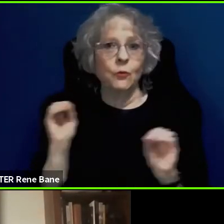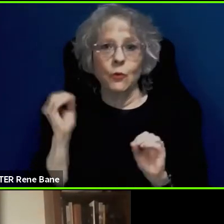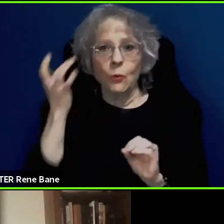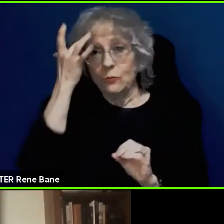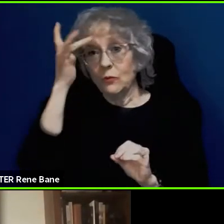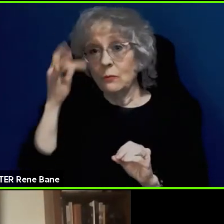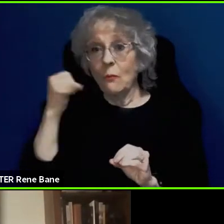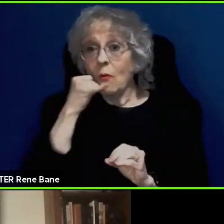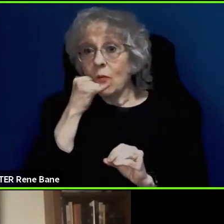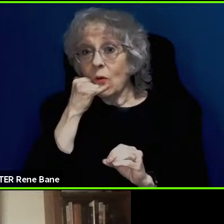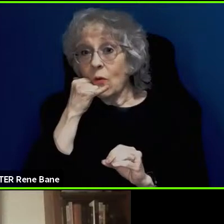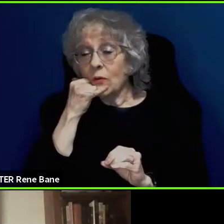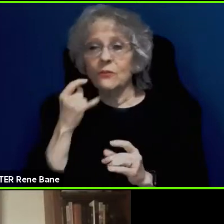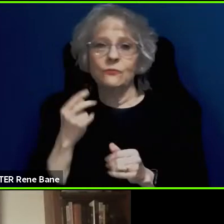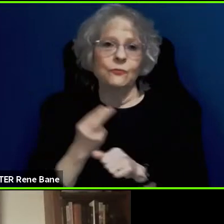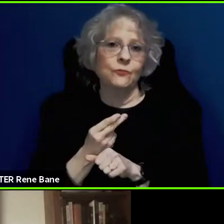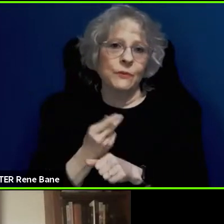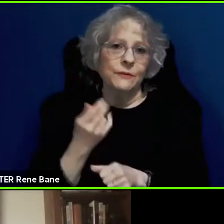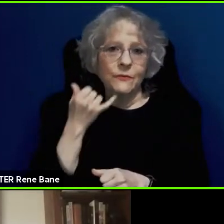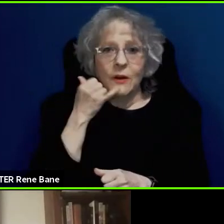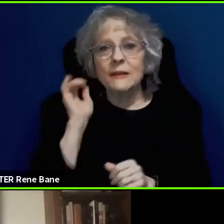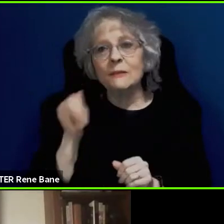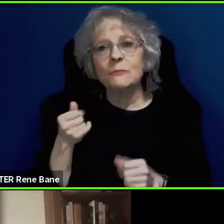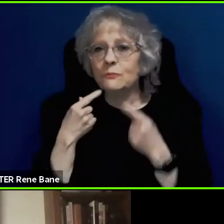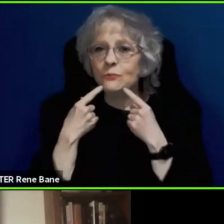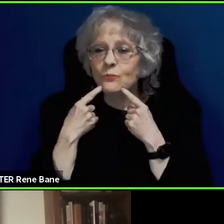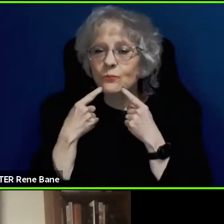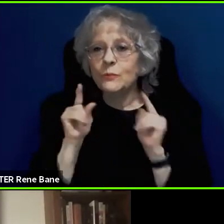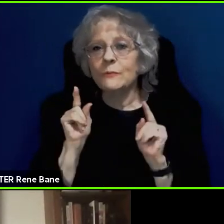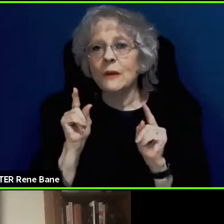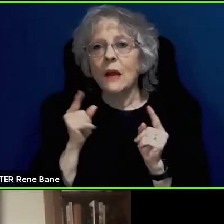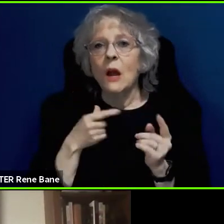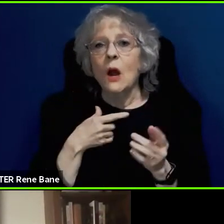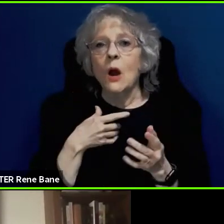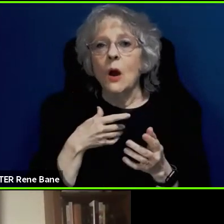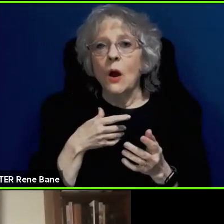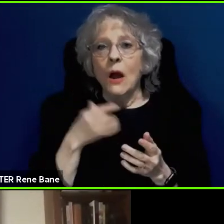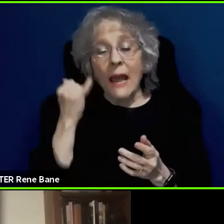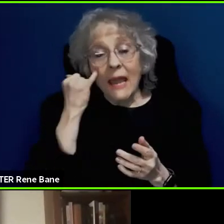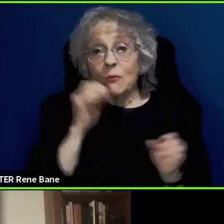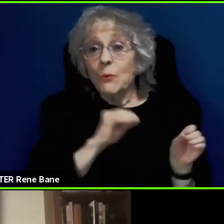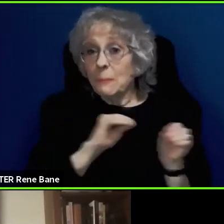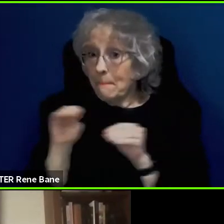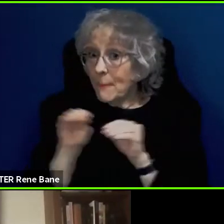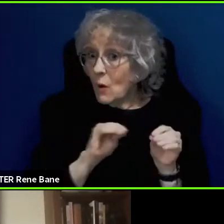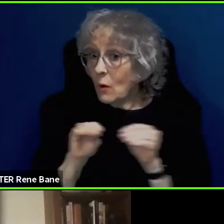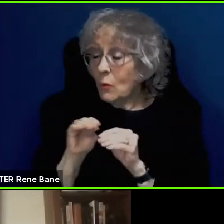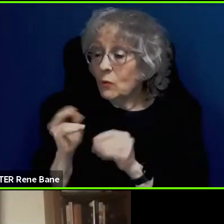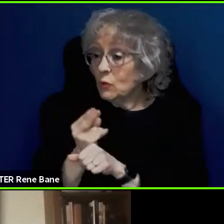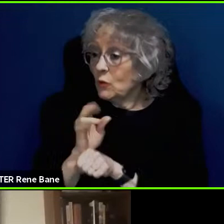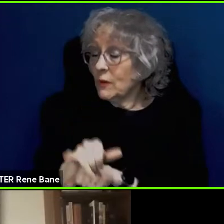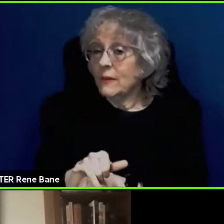it would work. As long as whatever they were using was mobile, it could be used to say, "I am here